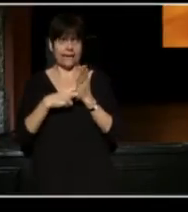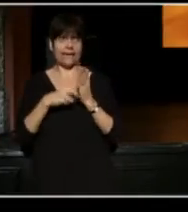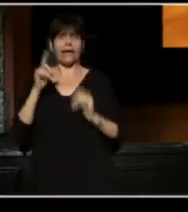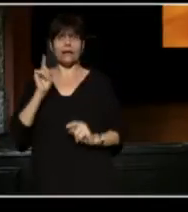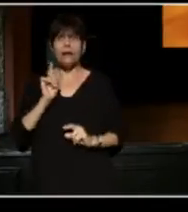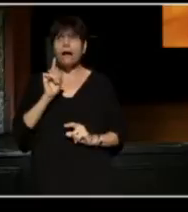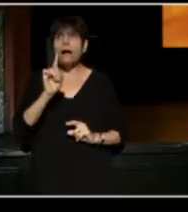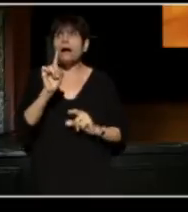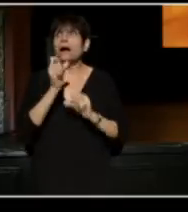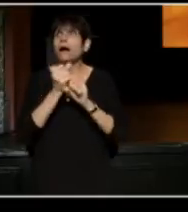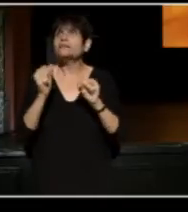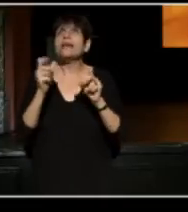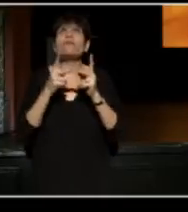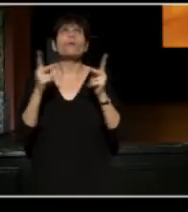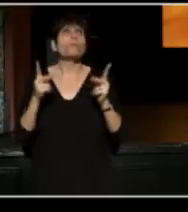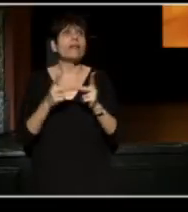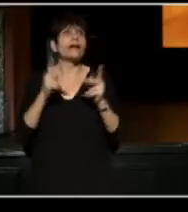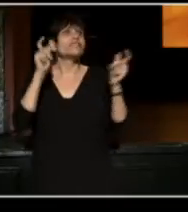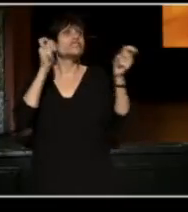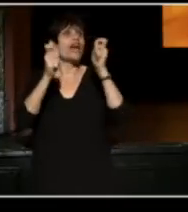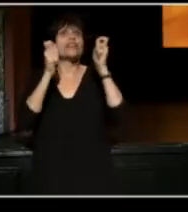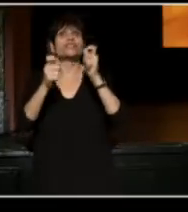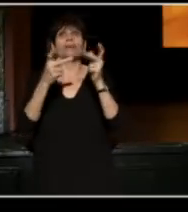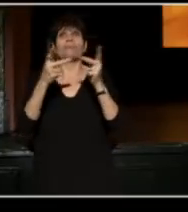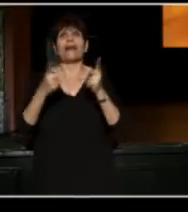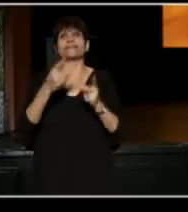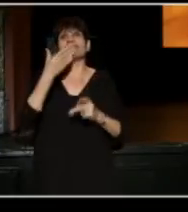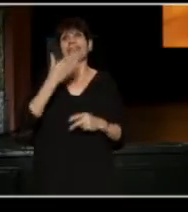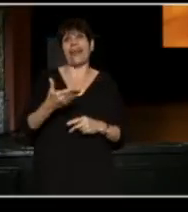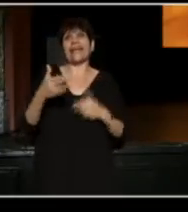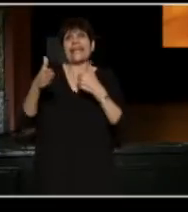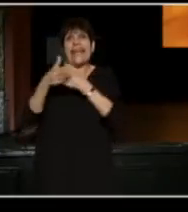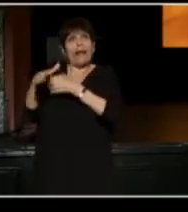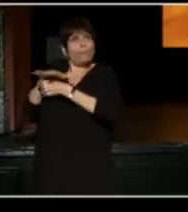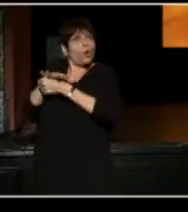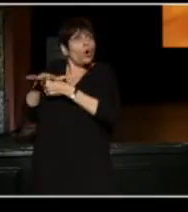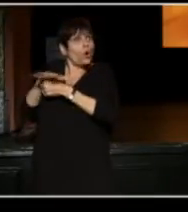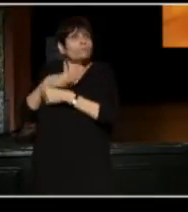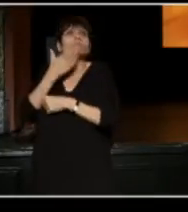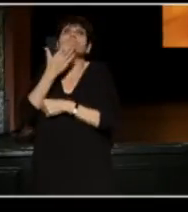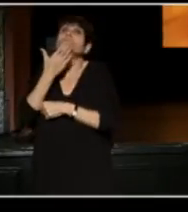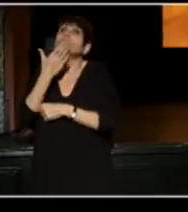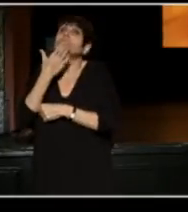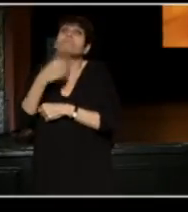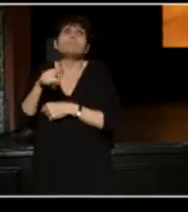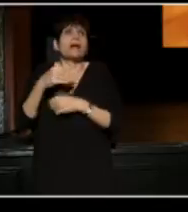Thank you changing places like neighborhoods where we have young people